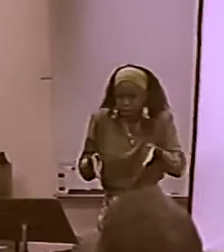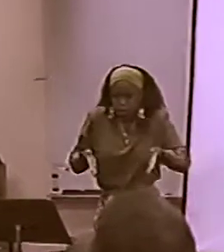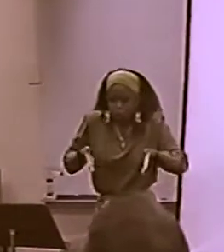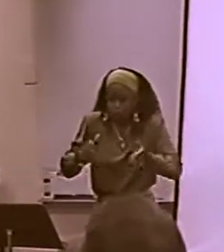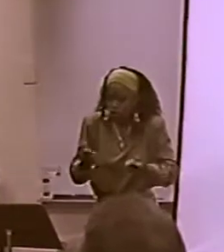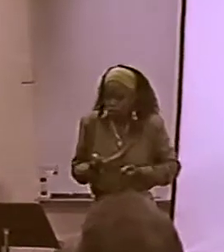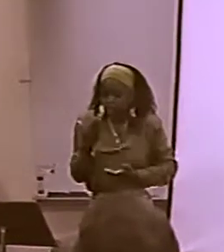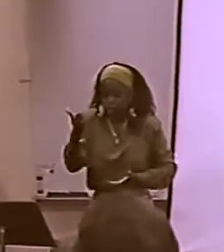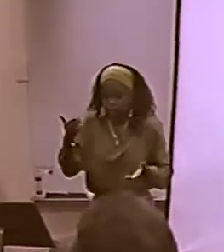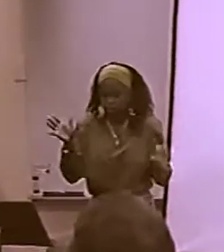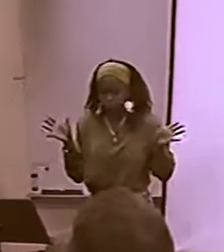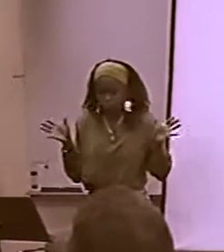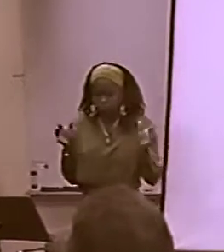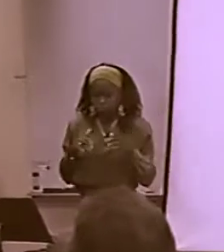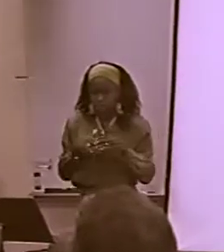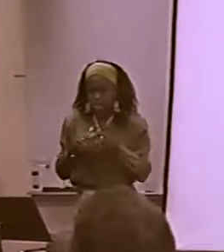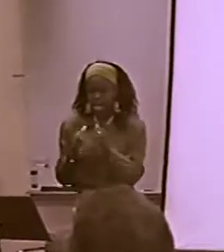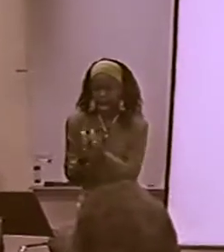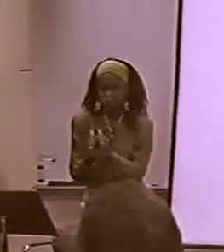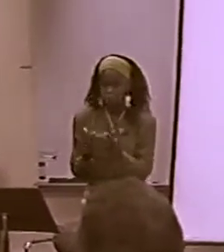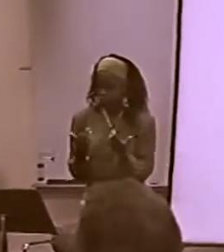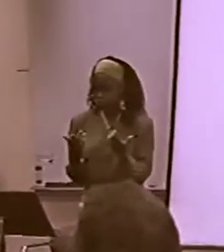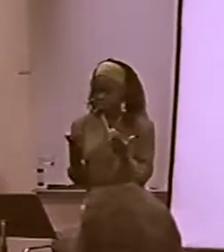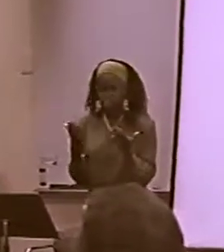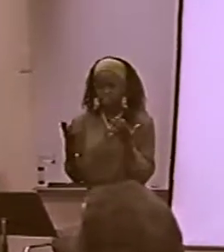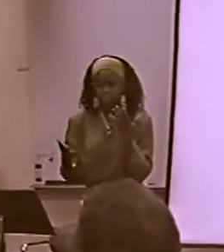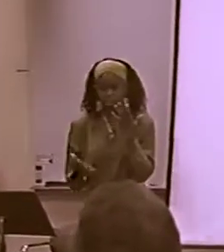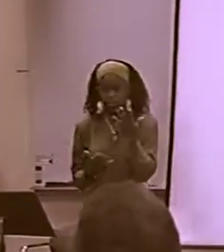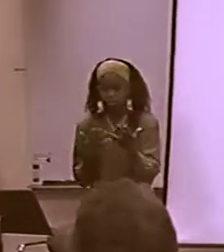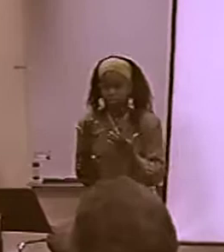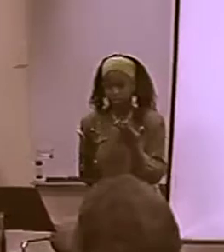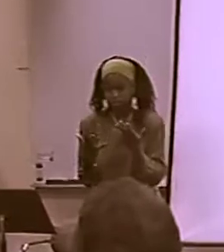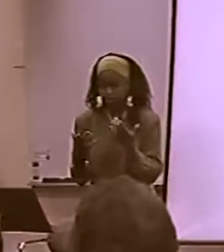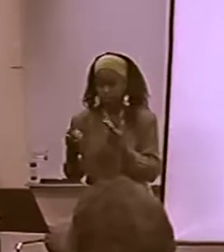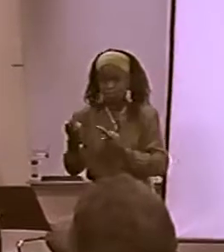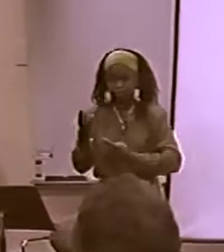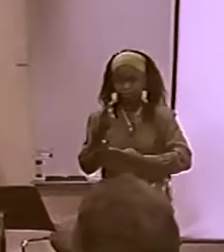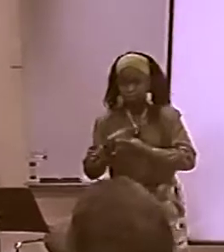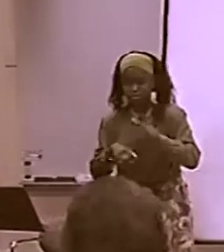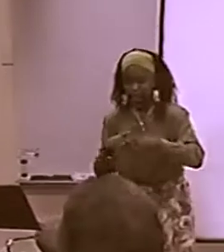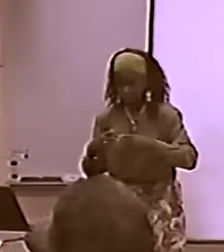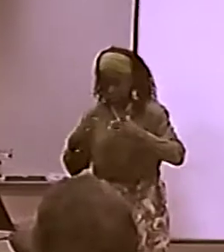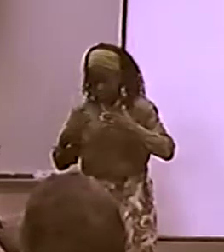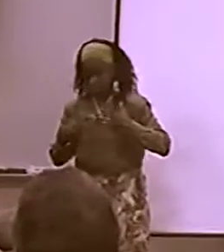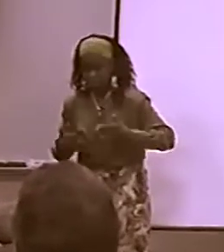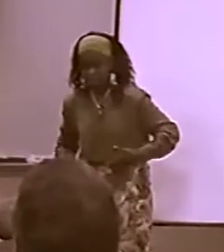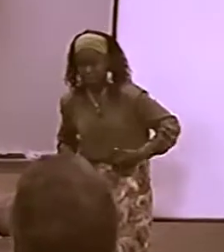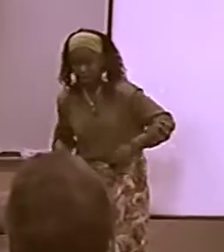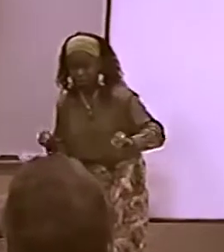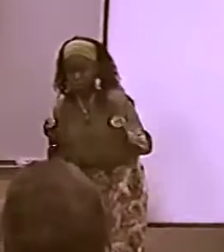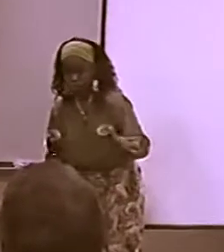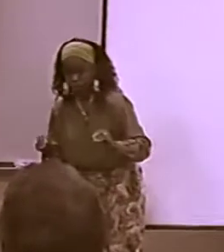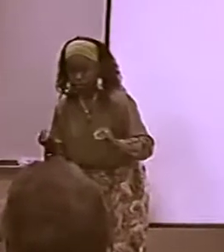MY EXPRESSION OF LANGUAGE IS SIMPLE-- A WAY OF EXPRESSING YOURSELF THROUGH HANDS, THROUGH SIGN,